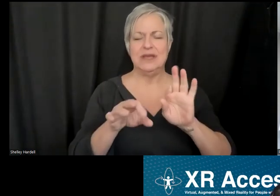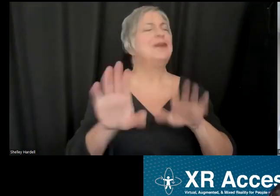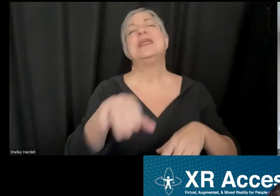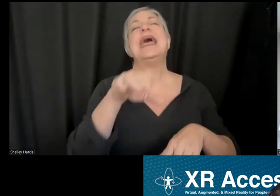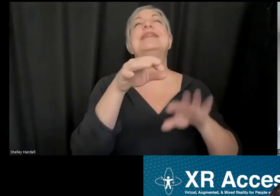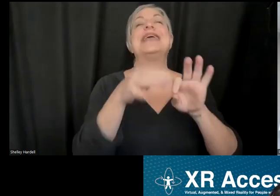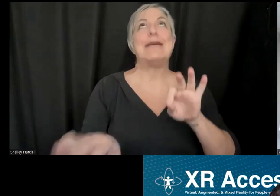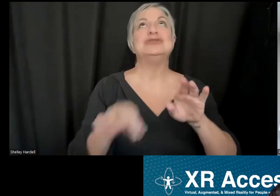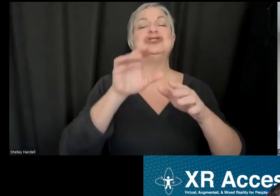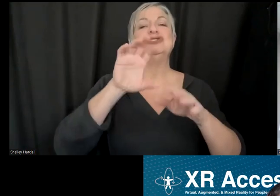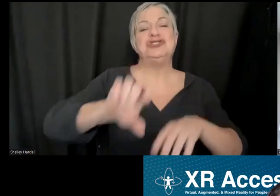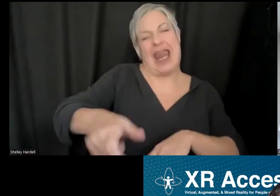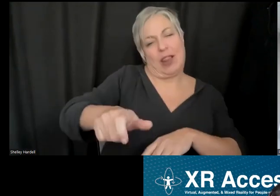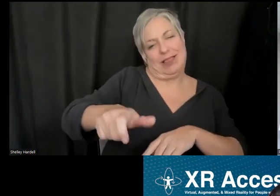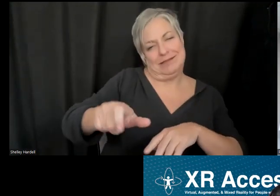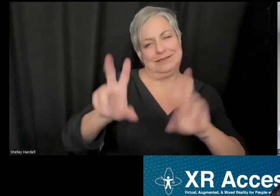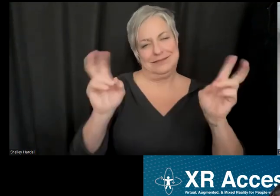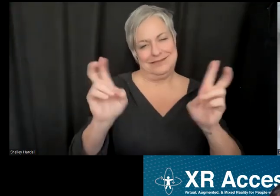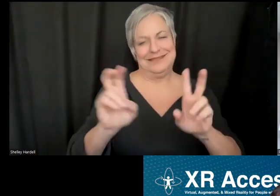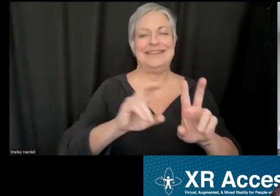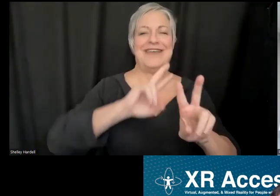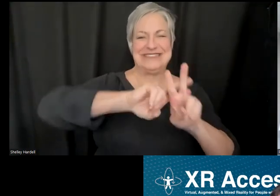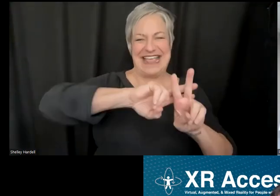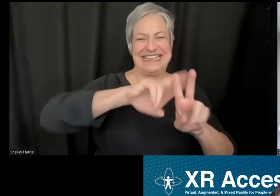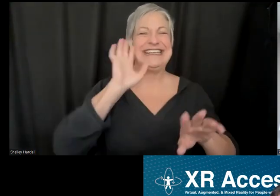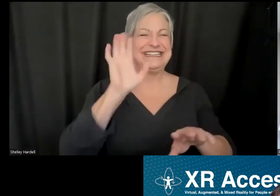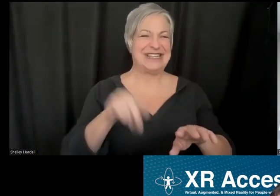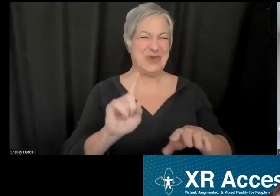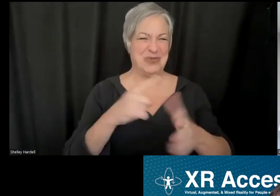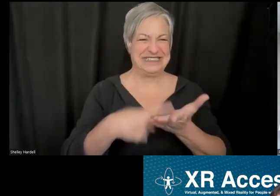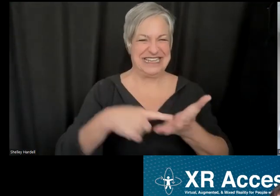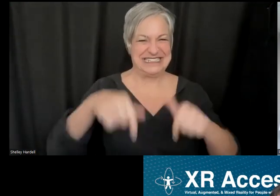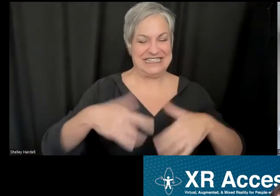channel to talk about this event at. I also put in our GitHub